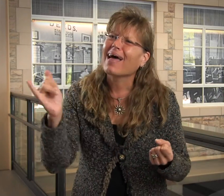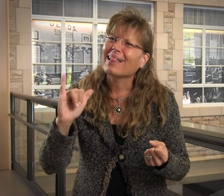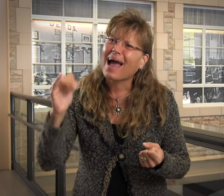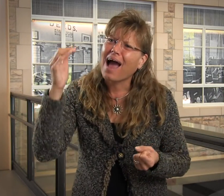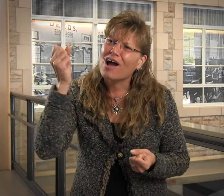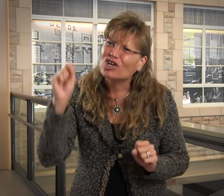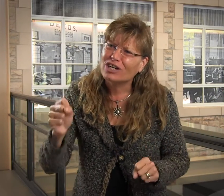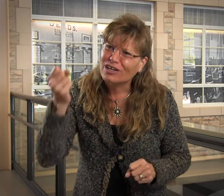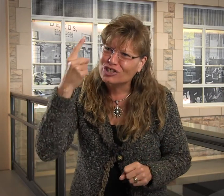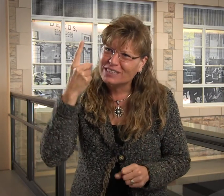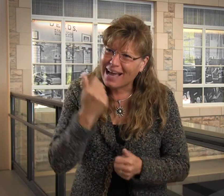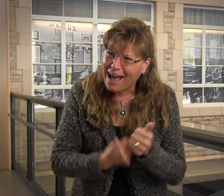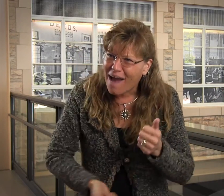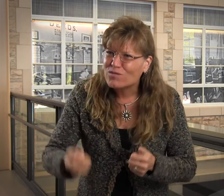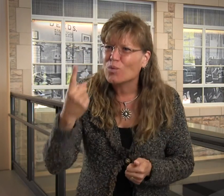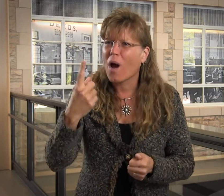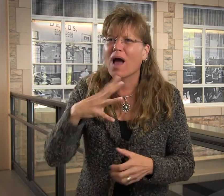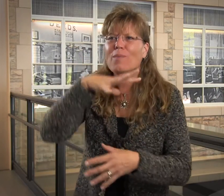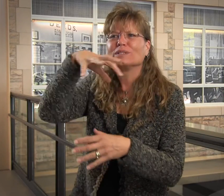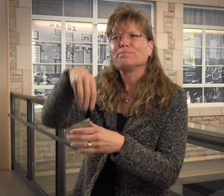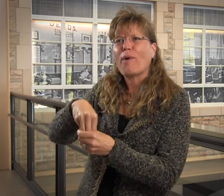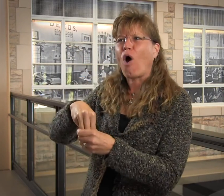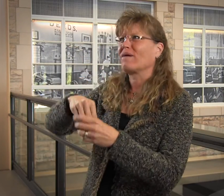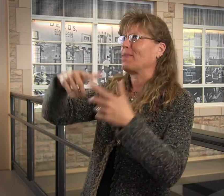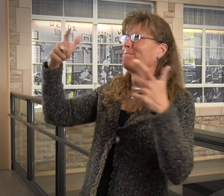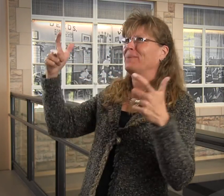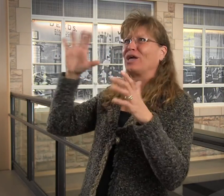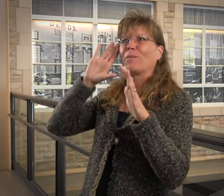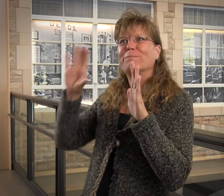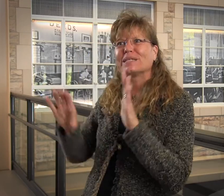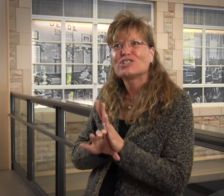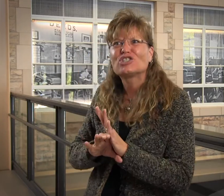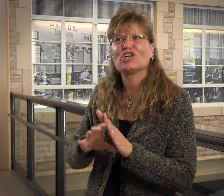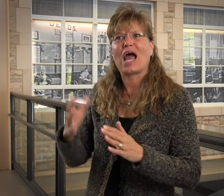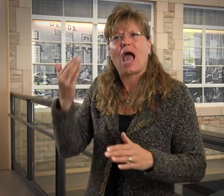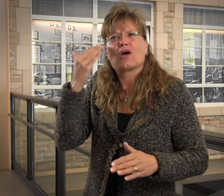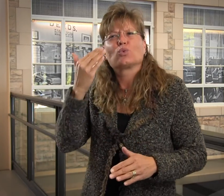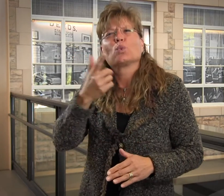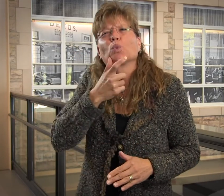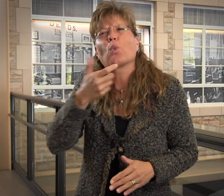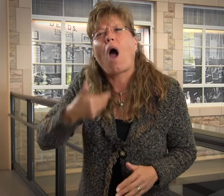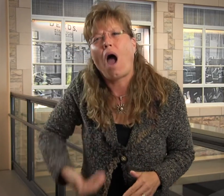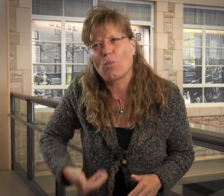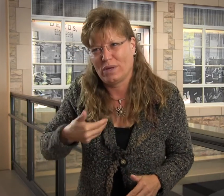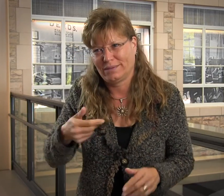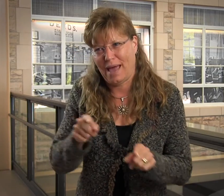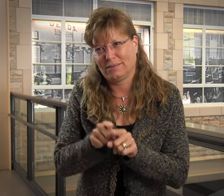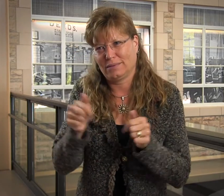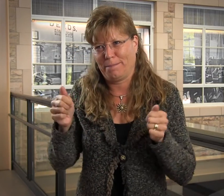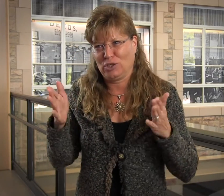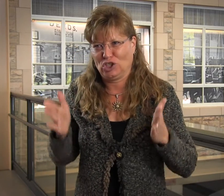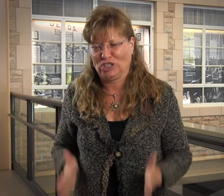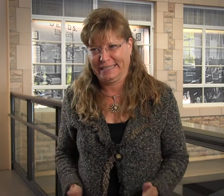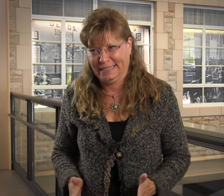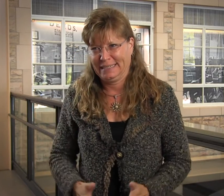all around me. I could understand what everybody was saying. I could be part of the bigger picture, and I knew who I was as a person.